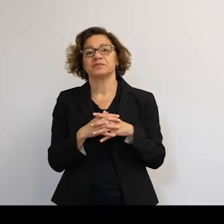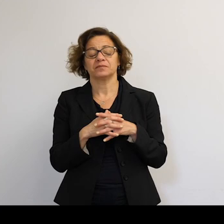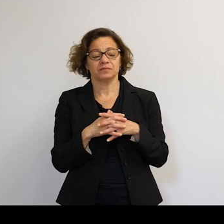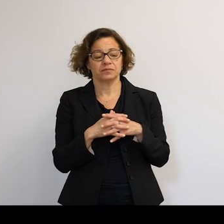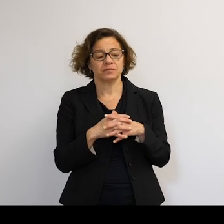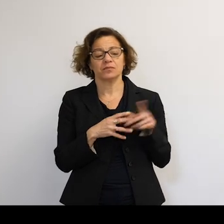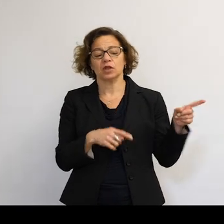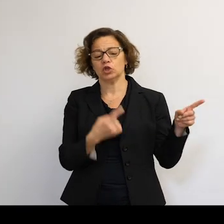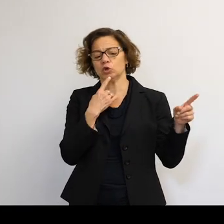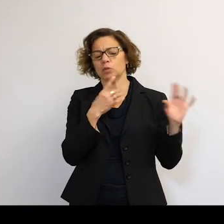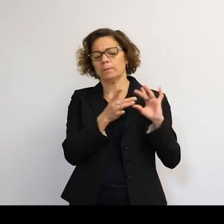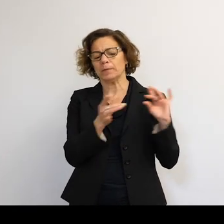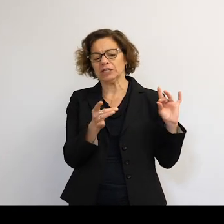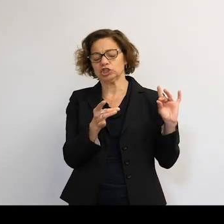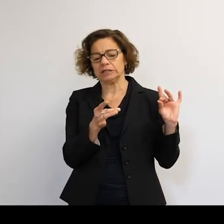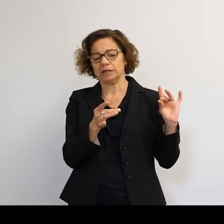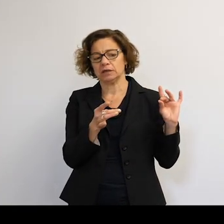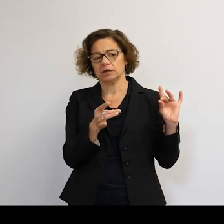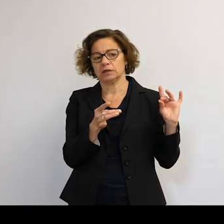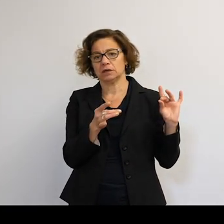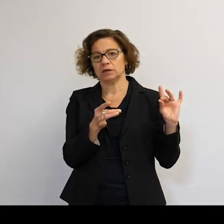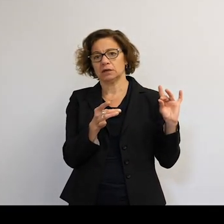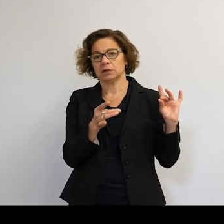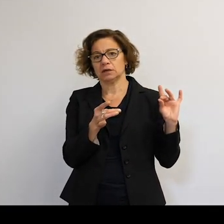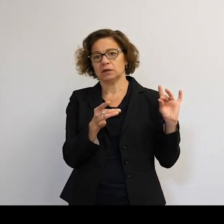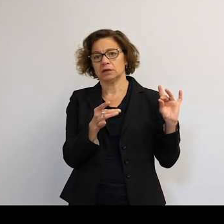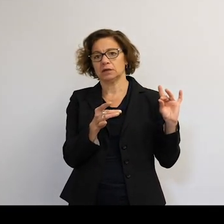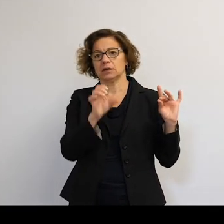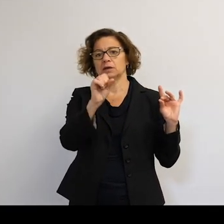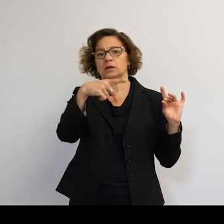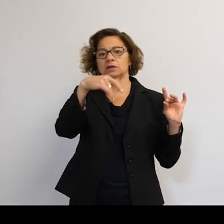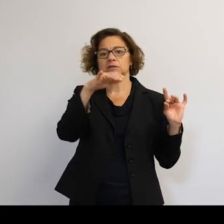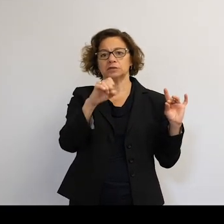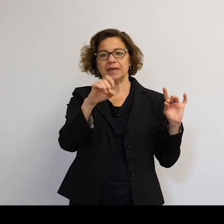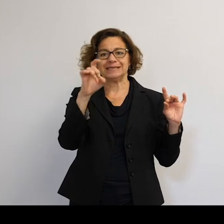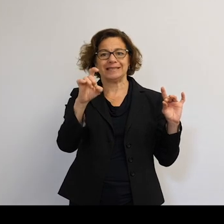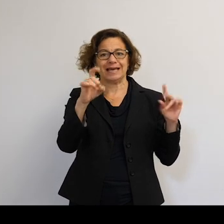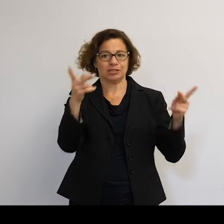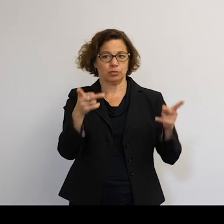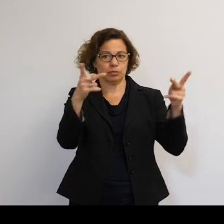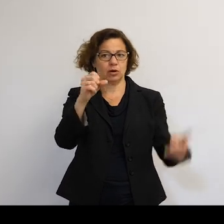You mentioned in relation to the SpaceX proposal